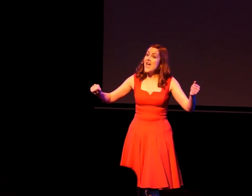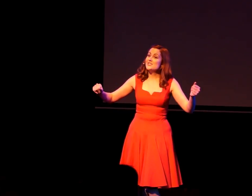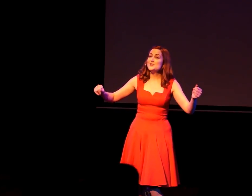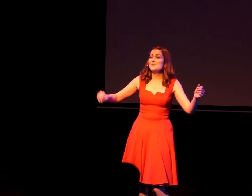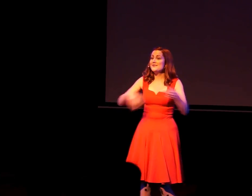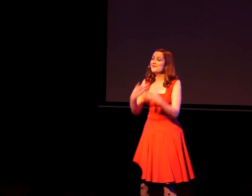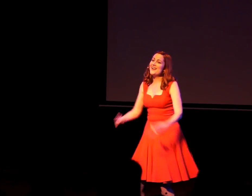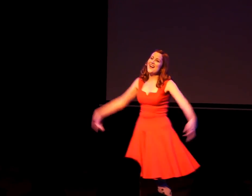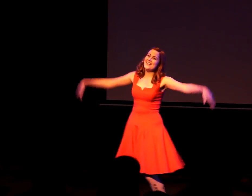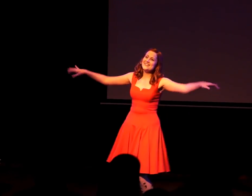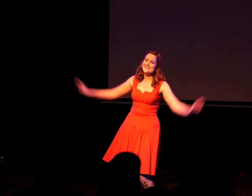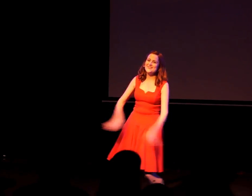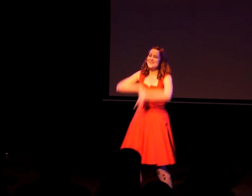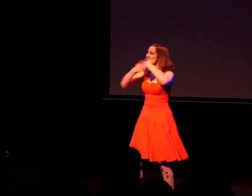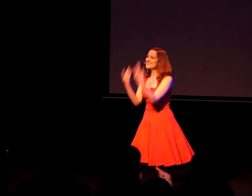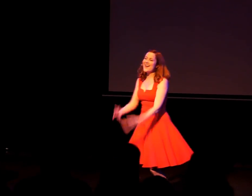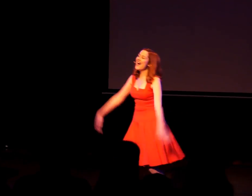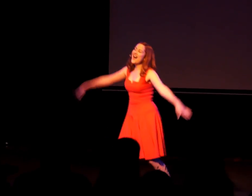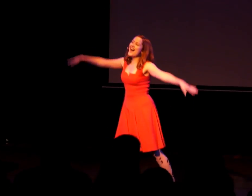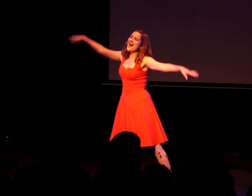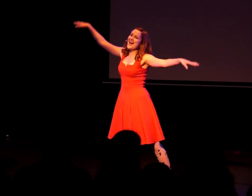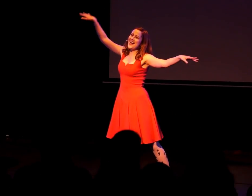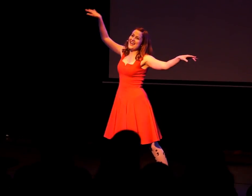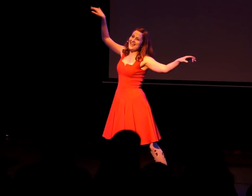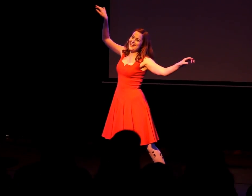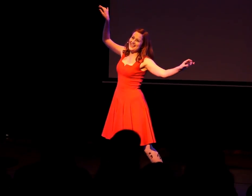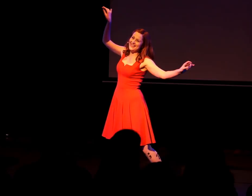and you'd been flung into the sky.